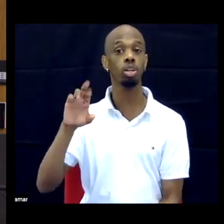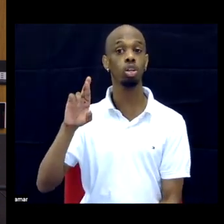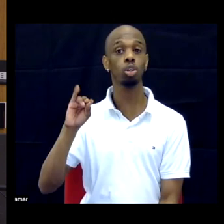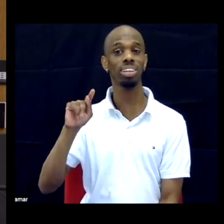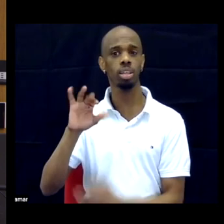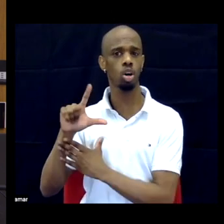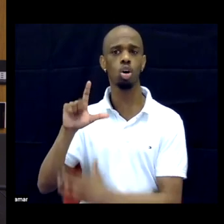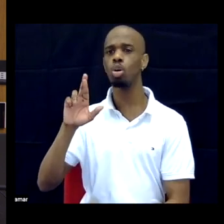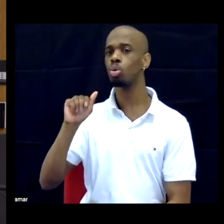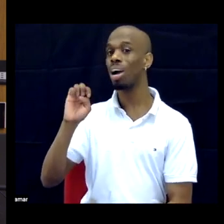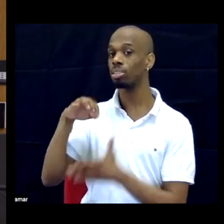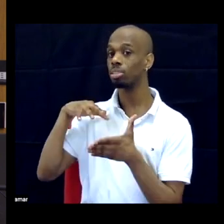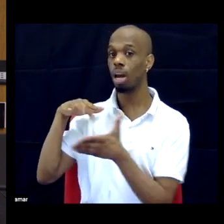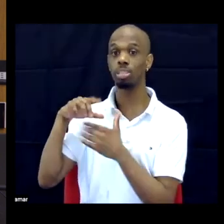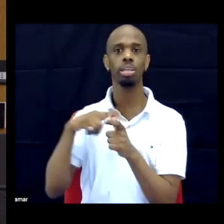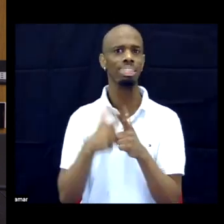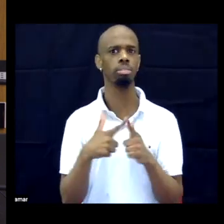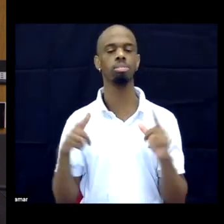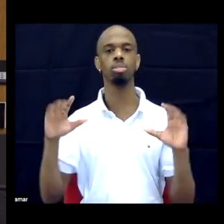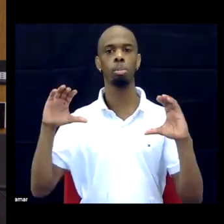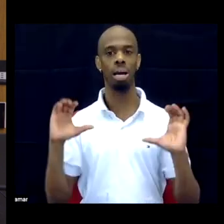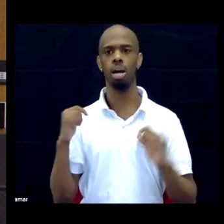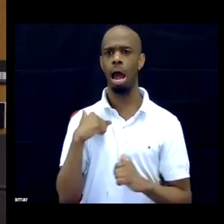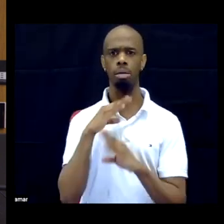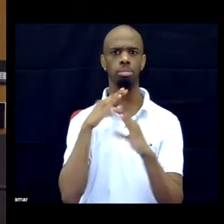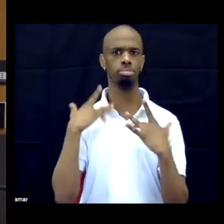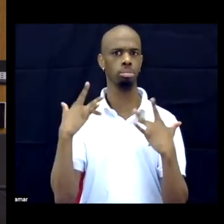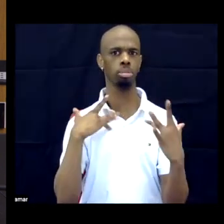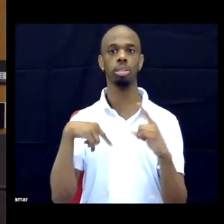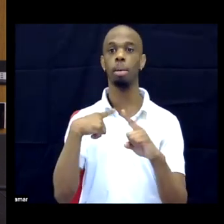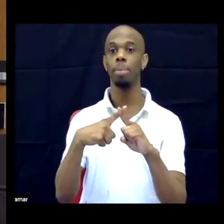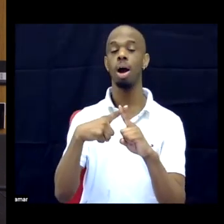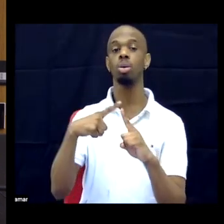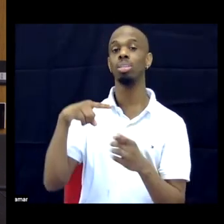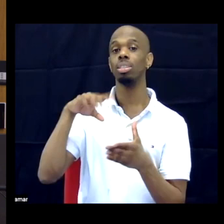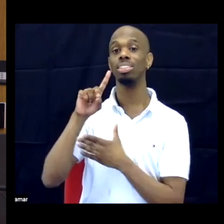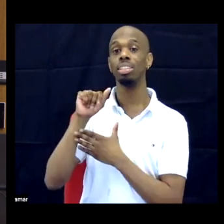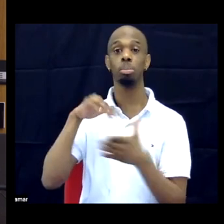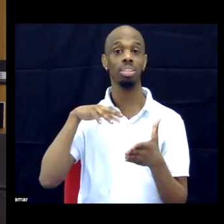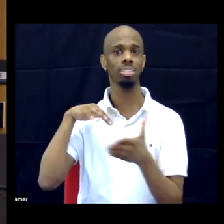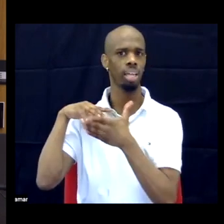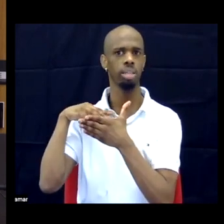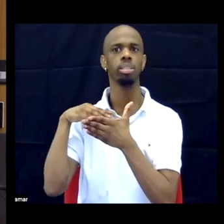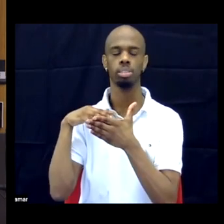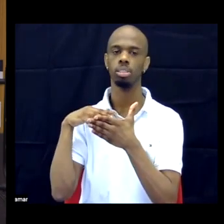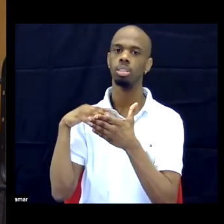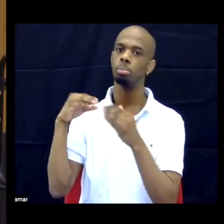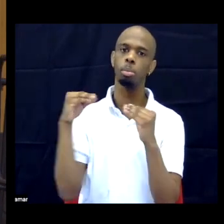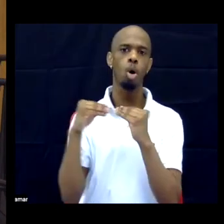There's a parenthetical, I ask about critical race studies continue to be white centered DR.